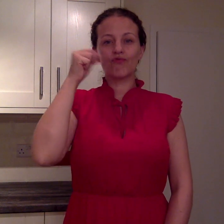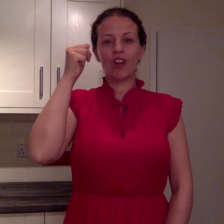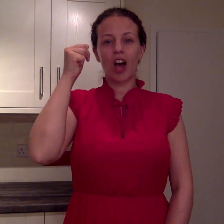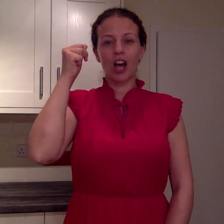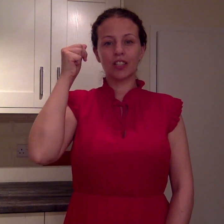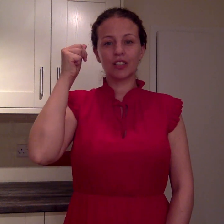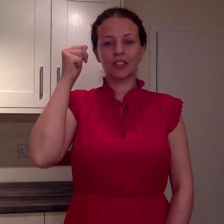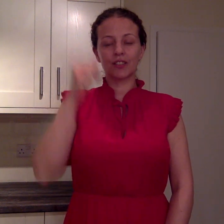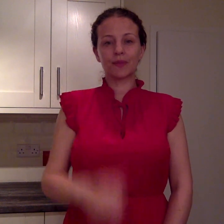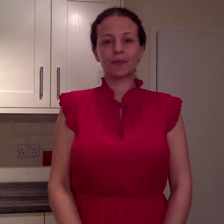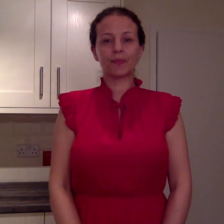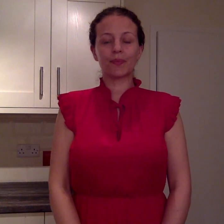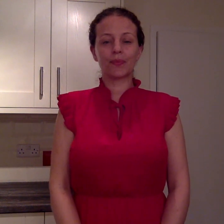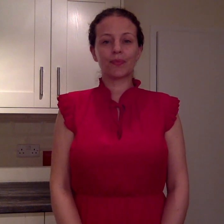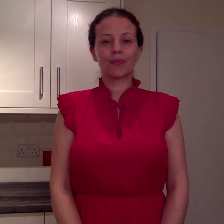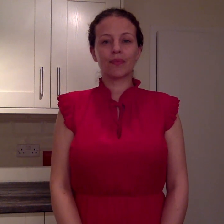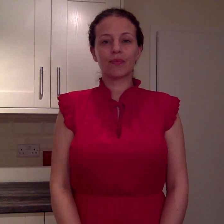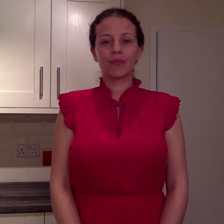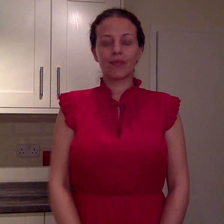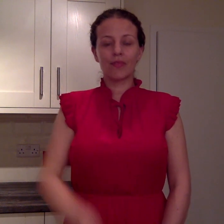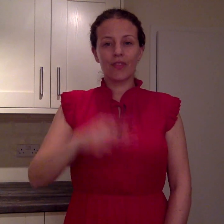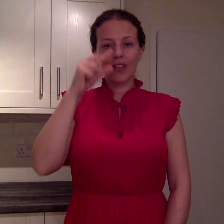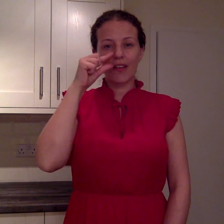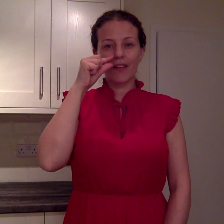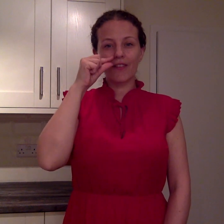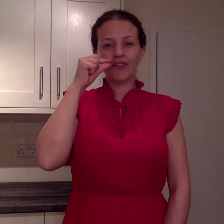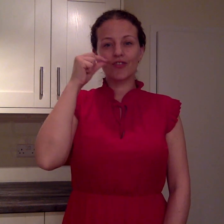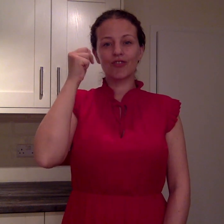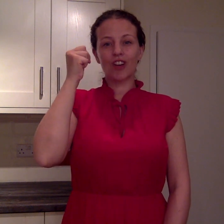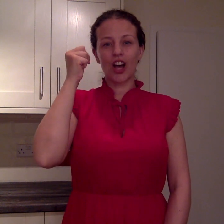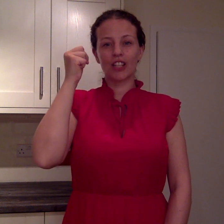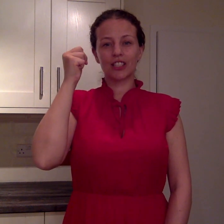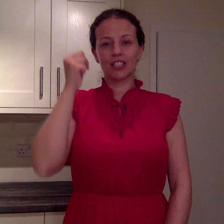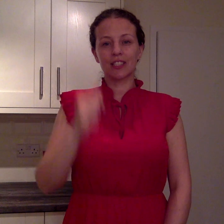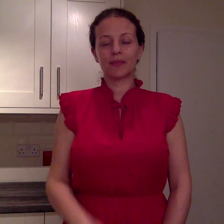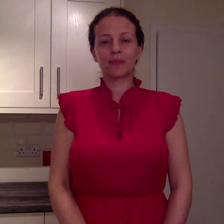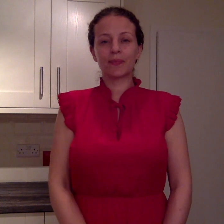FRANCE